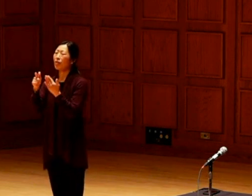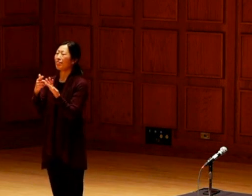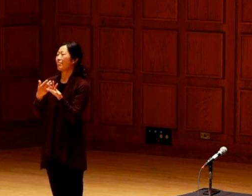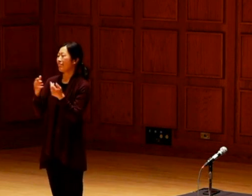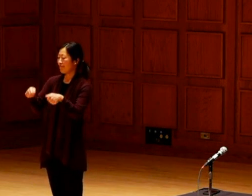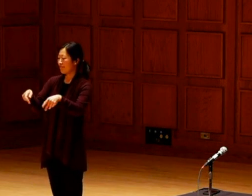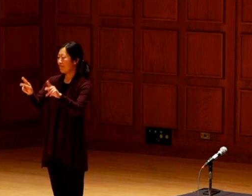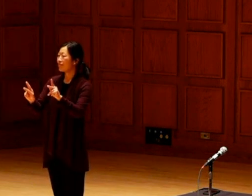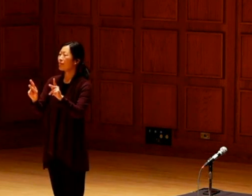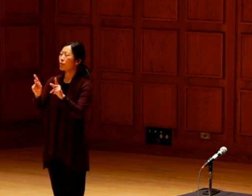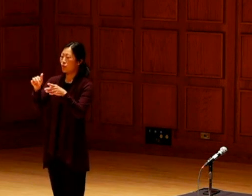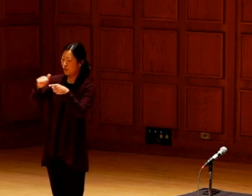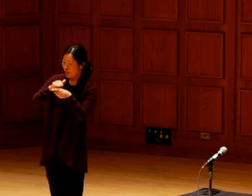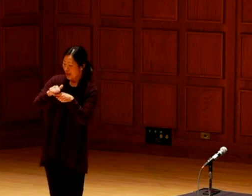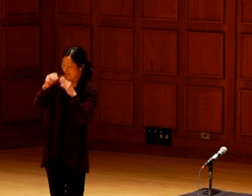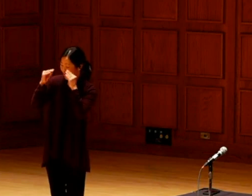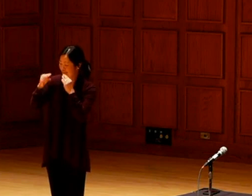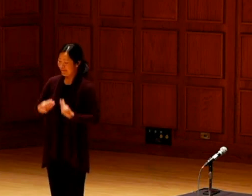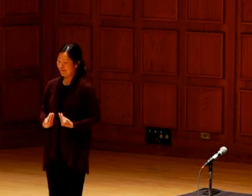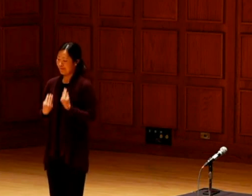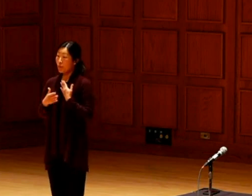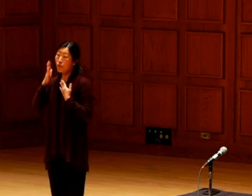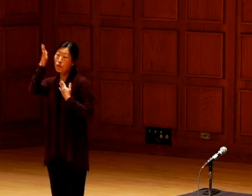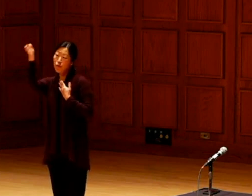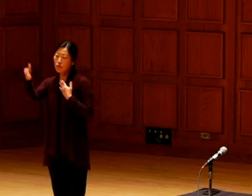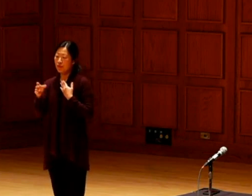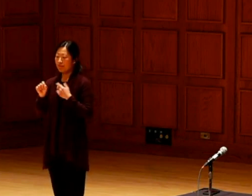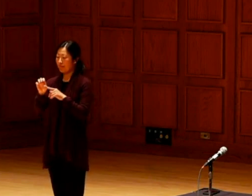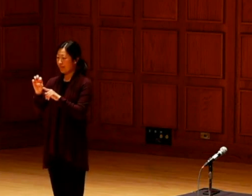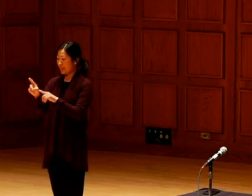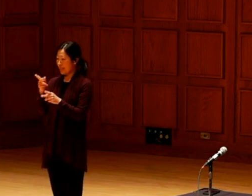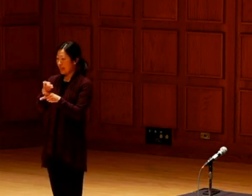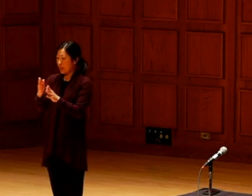She's grateful for the opportunity to train and inspire future seed keepers.